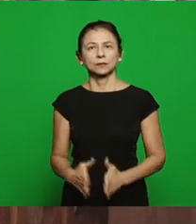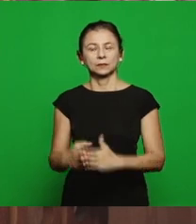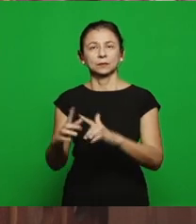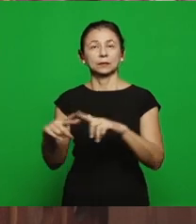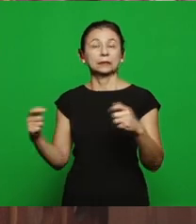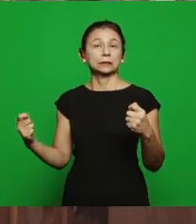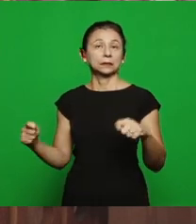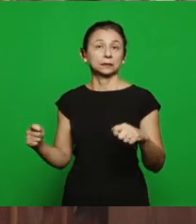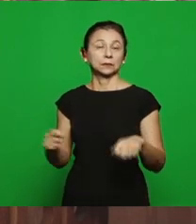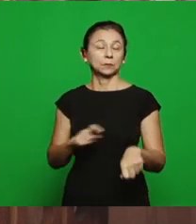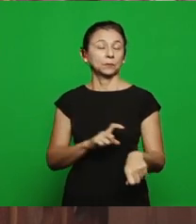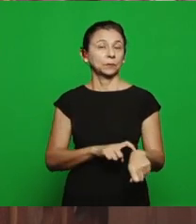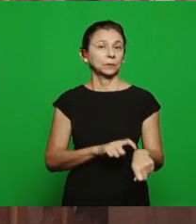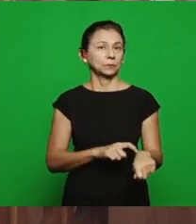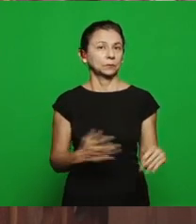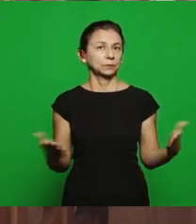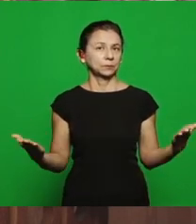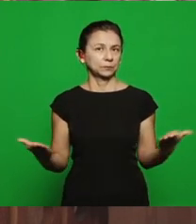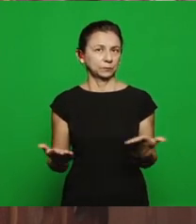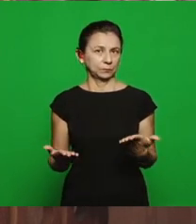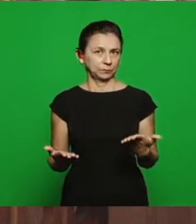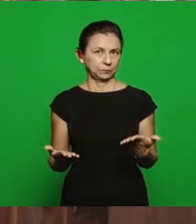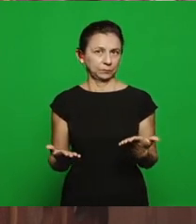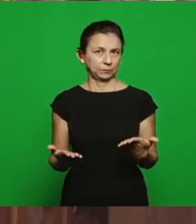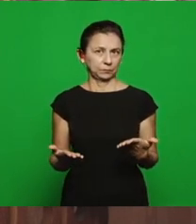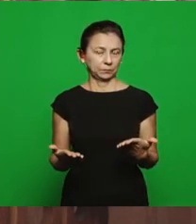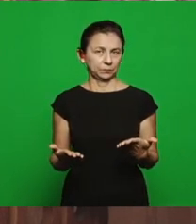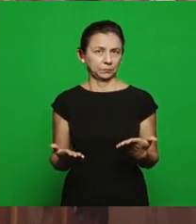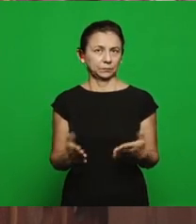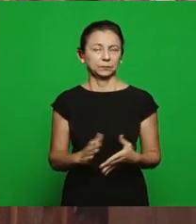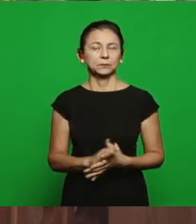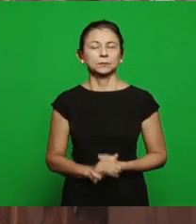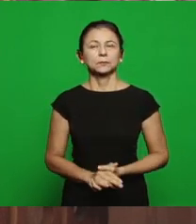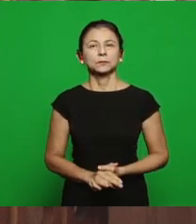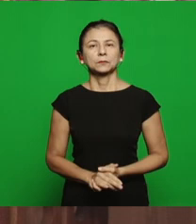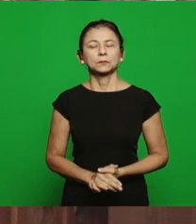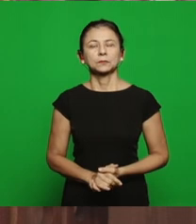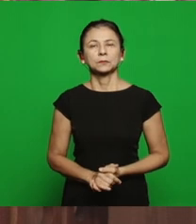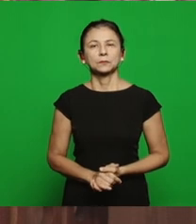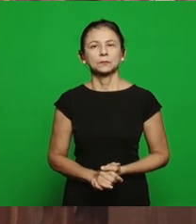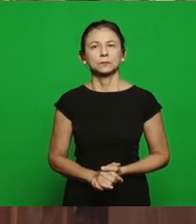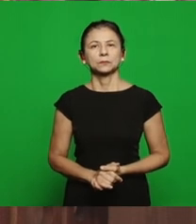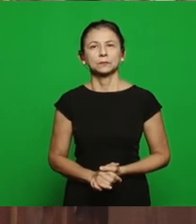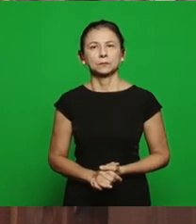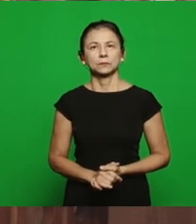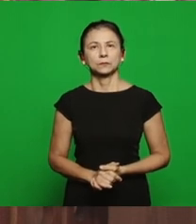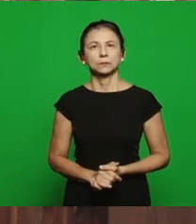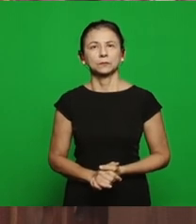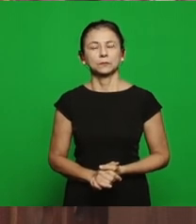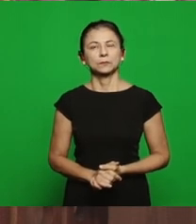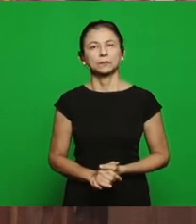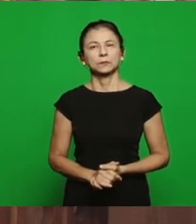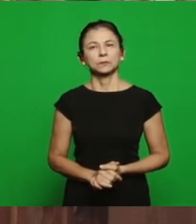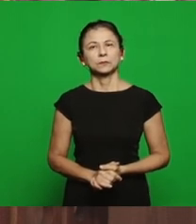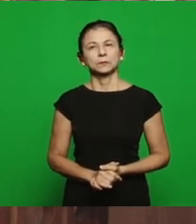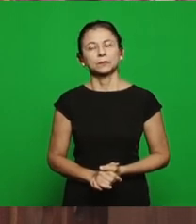for this moment, we’ve brought to the